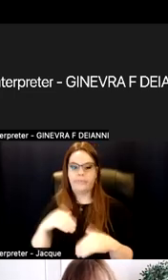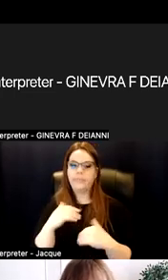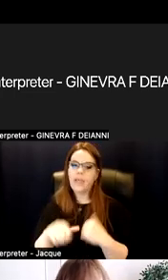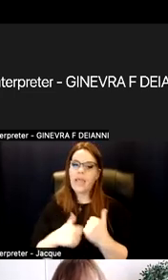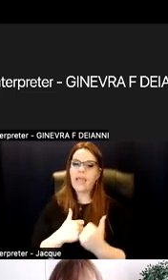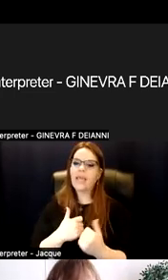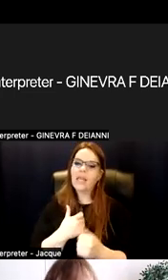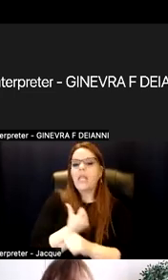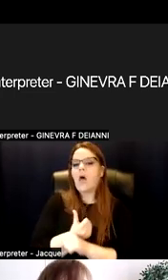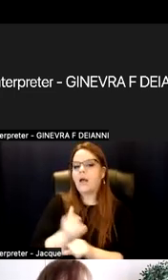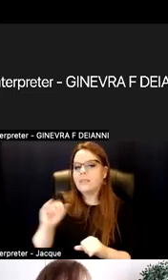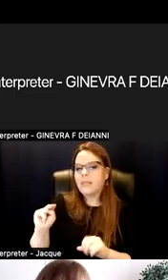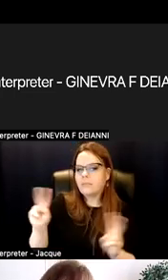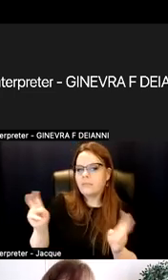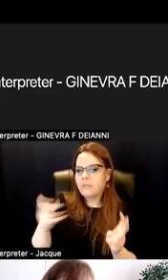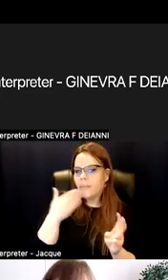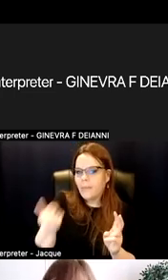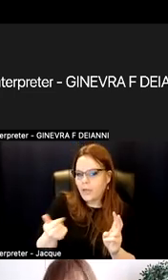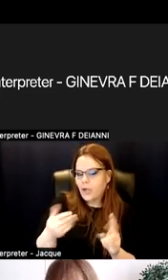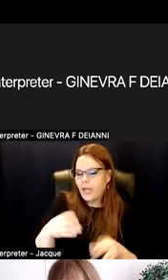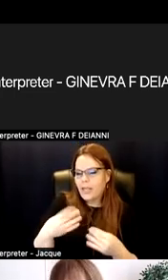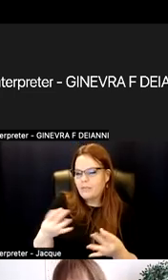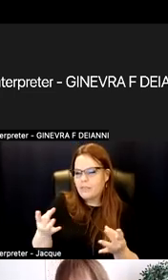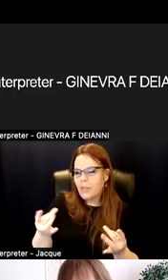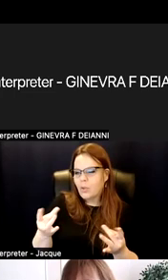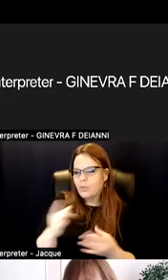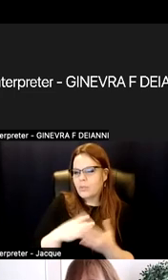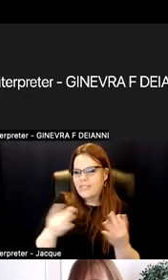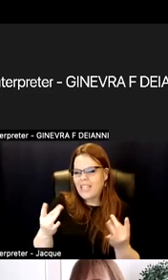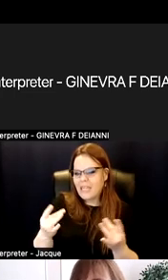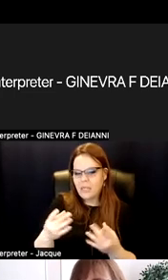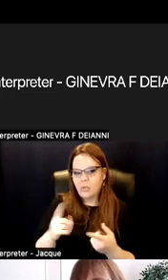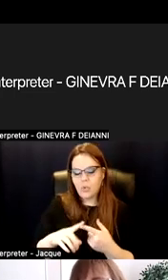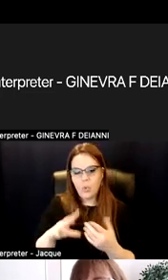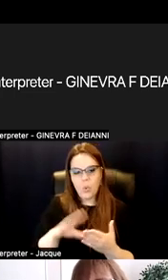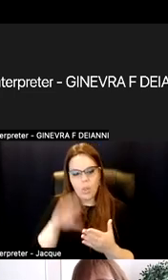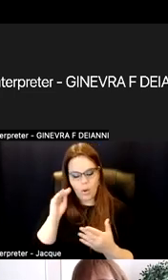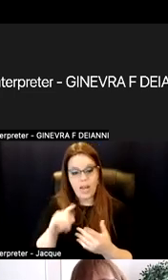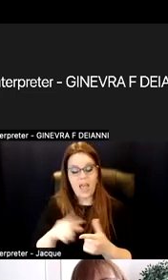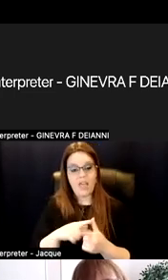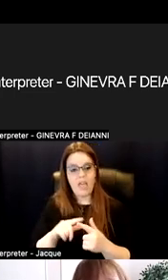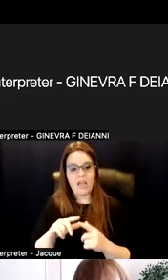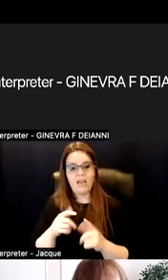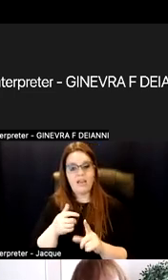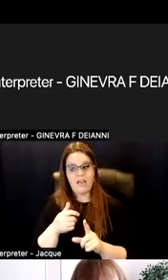It gives it some glue, some stickiness to the learning. And then the self-assessment and goal setting.